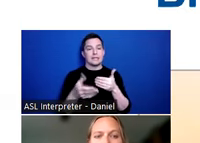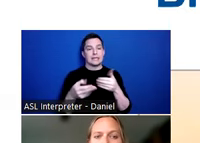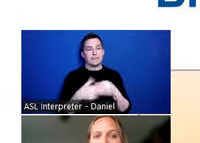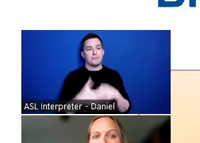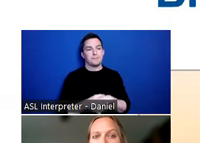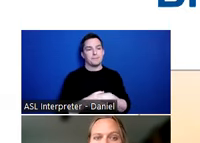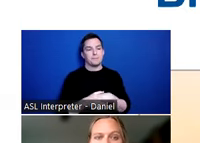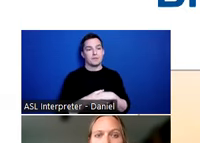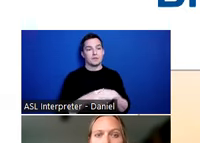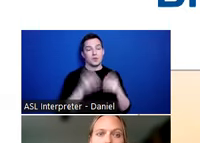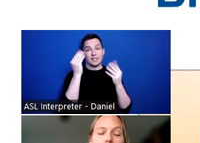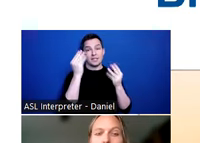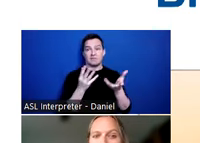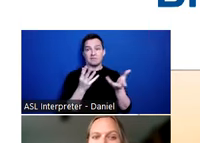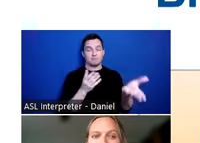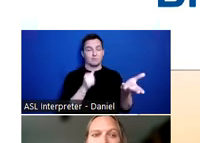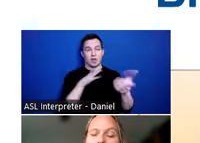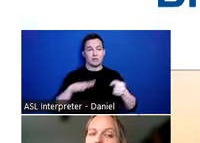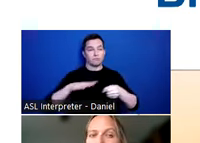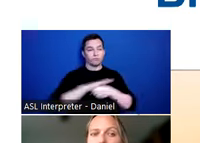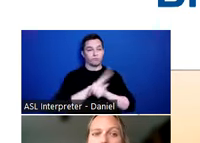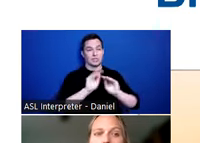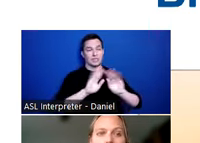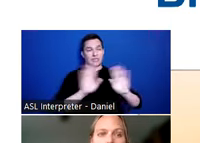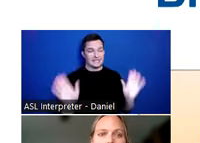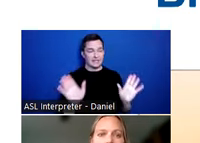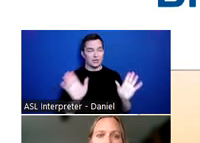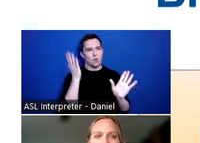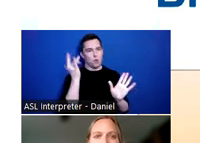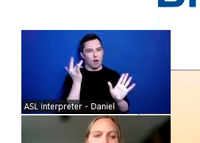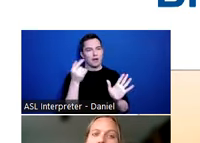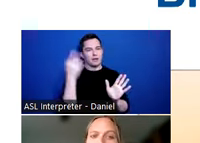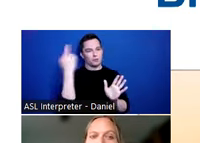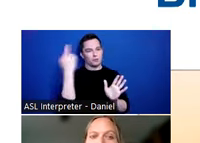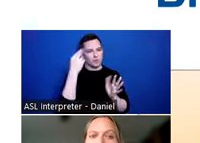So, the data is not completely clear cut as to why that is, but I think Jeff's story